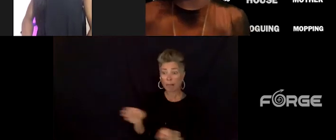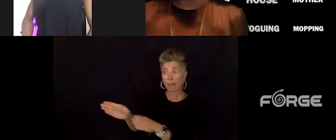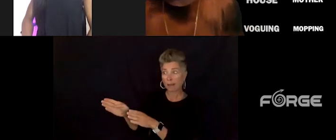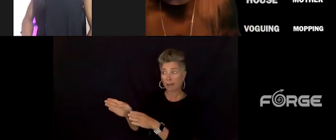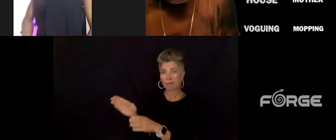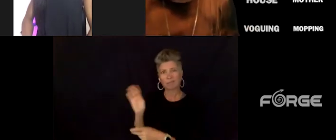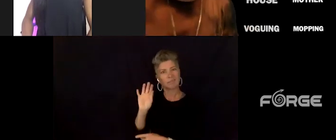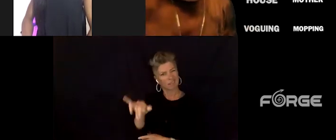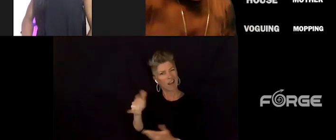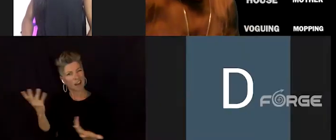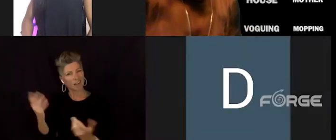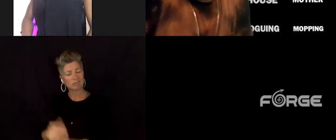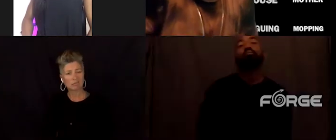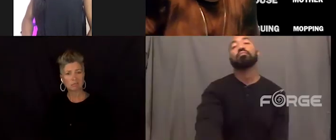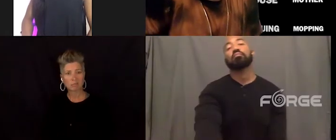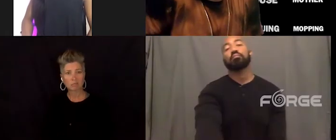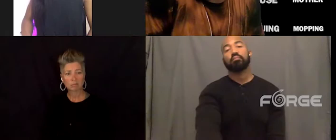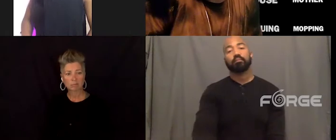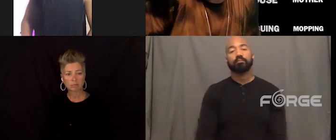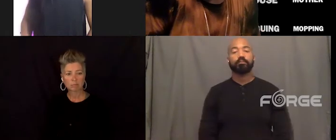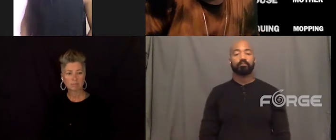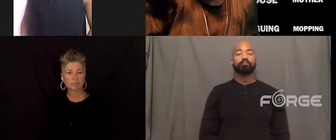Love that. Your affirmation for today?